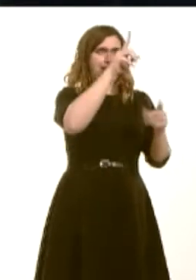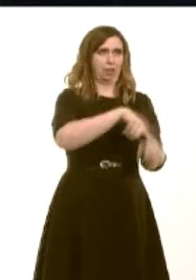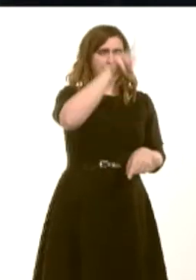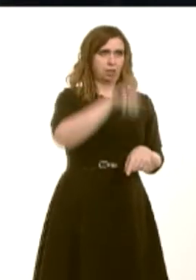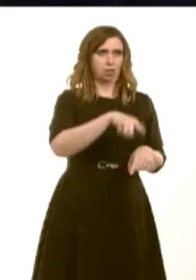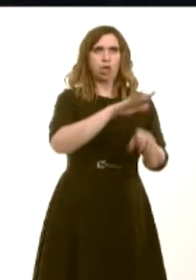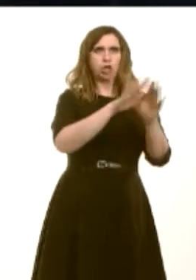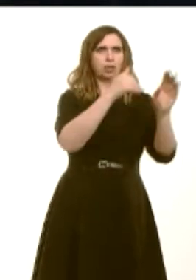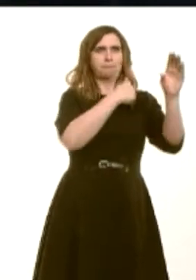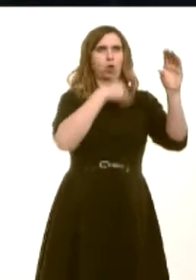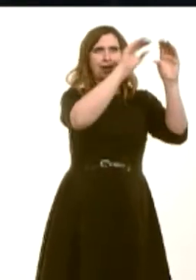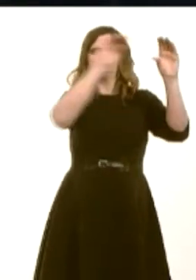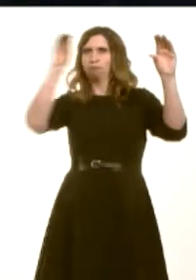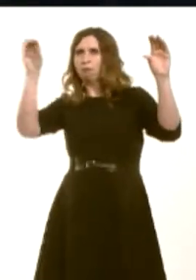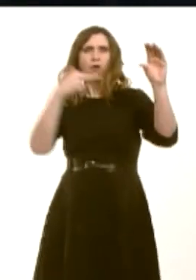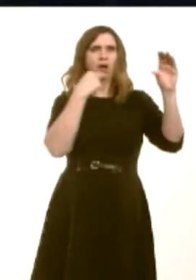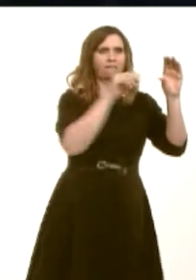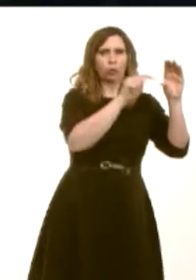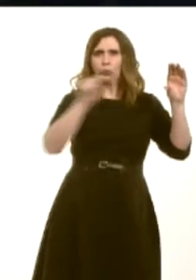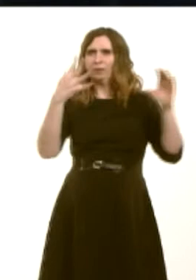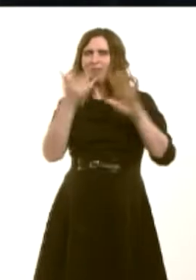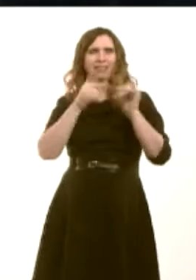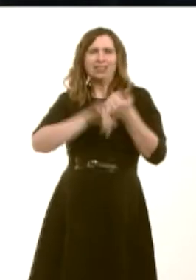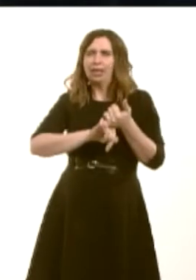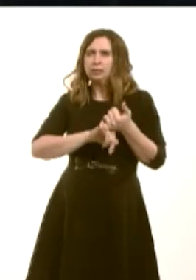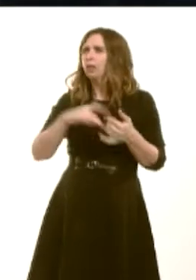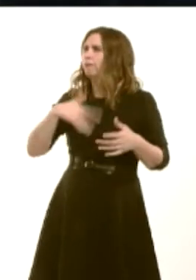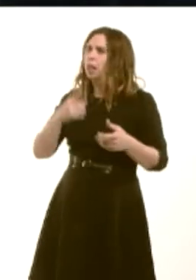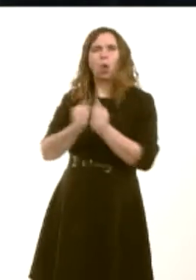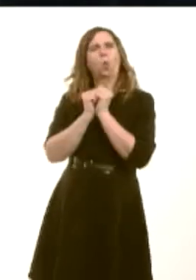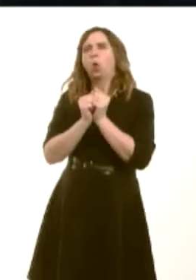a week, which working parents report as being hugely beneficial to them. I wonder what the